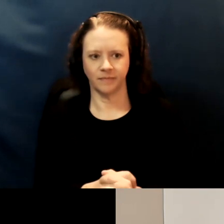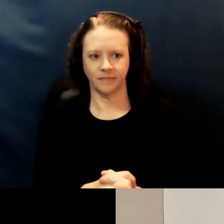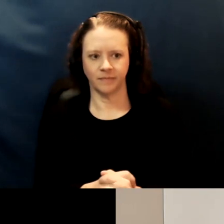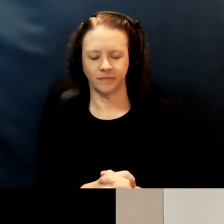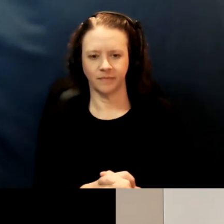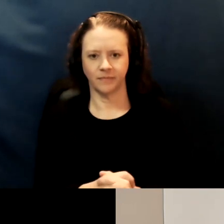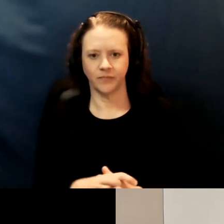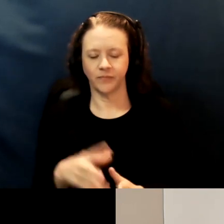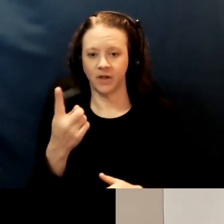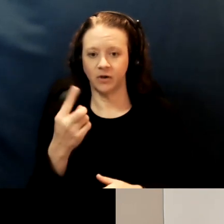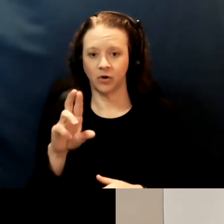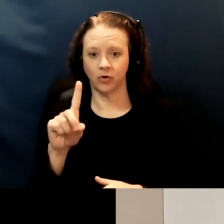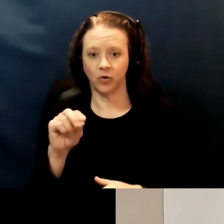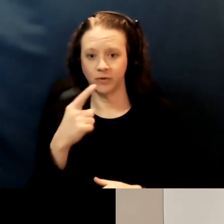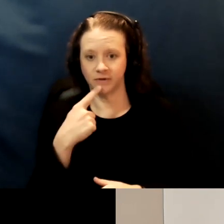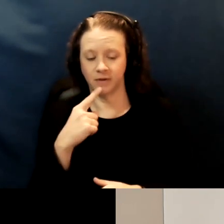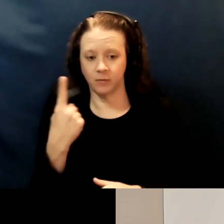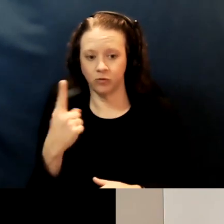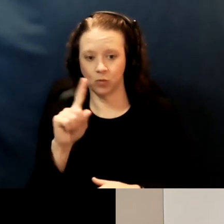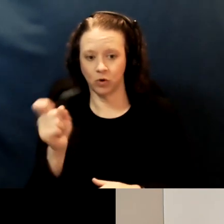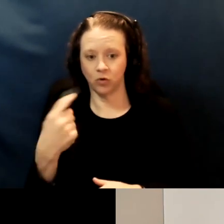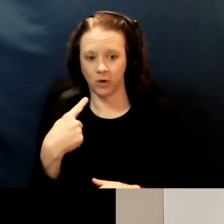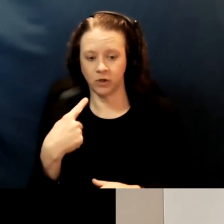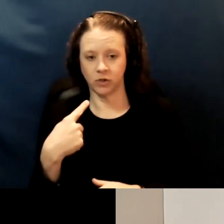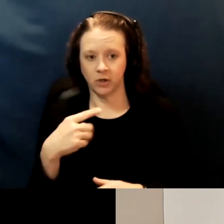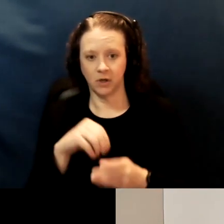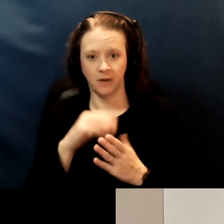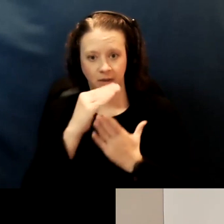I wanna say there was one question in the list of questions sent in